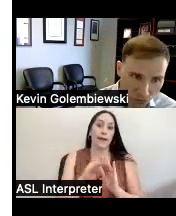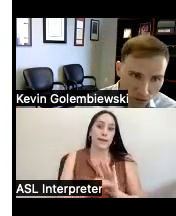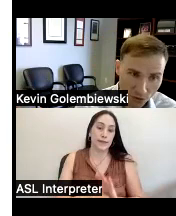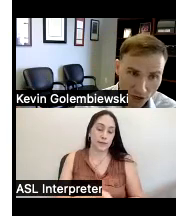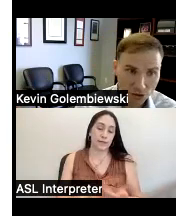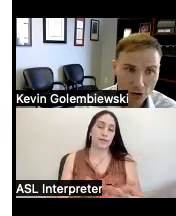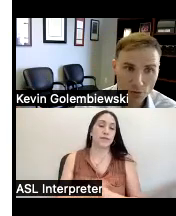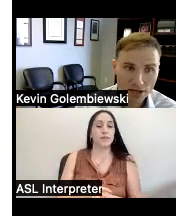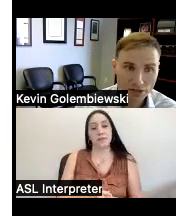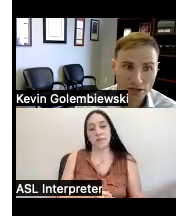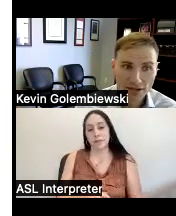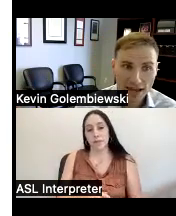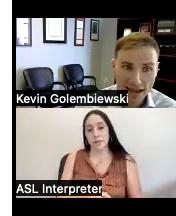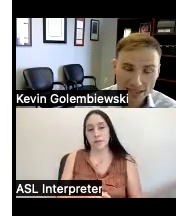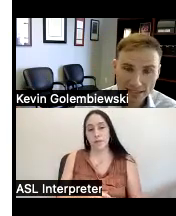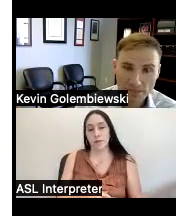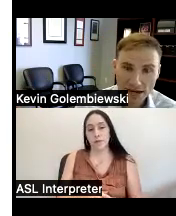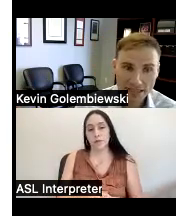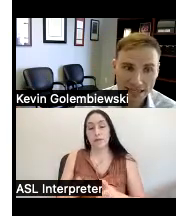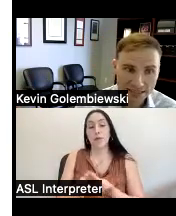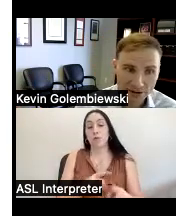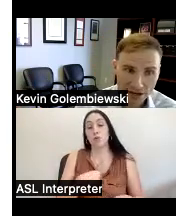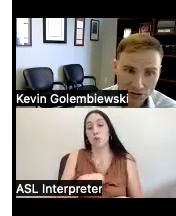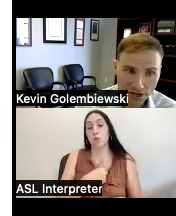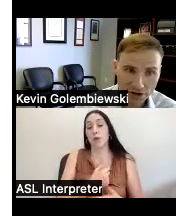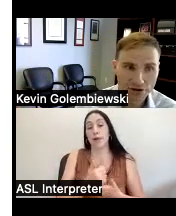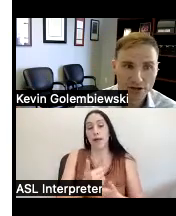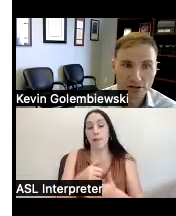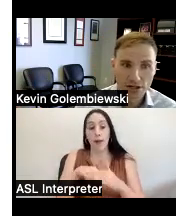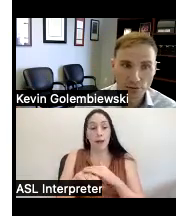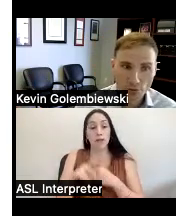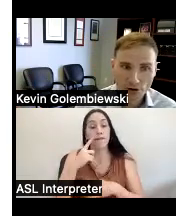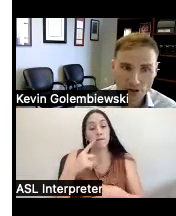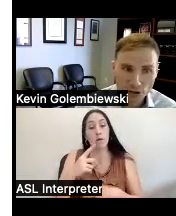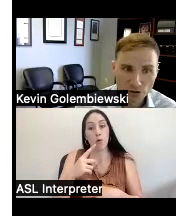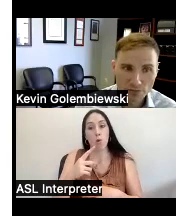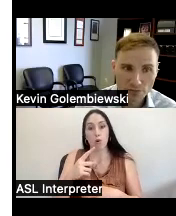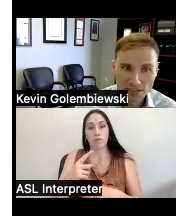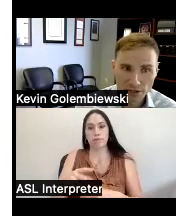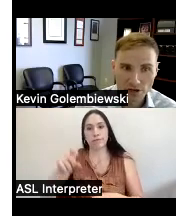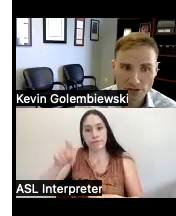we also help with access to medically necessary health care and appropriate community-based Mental